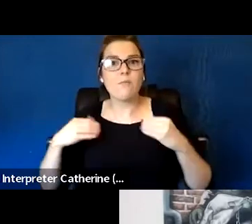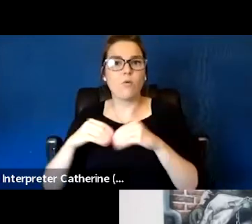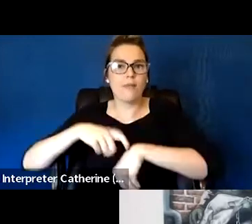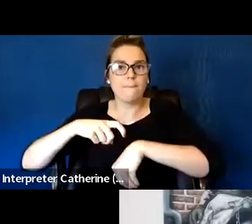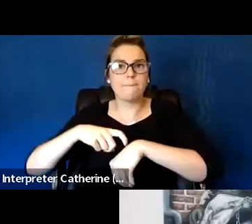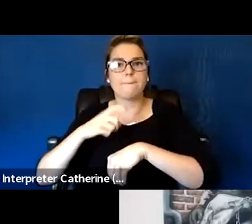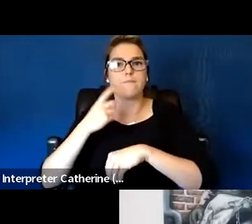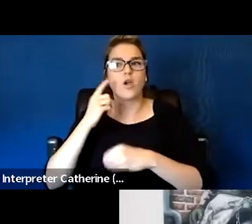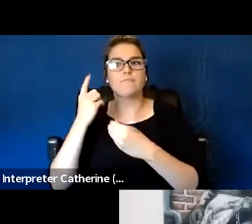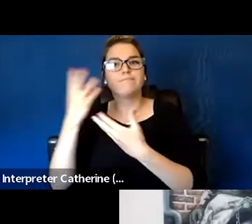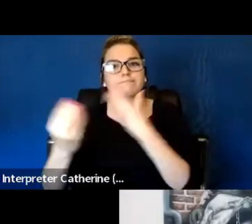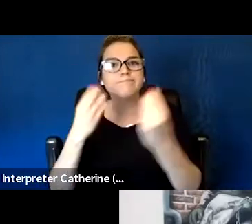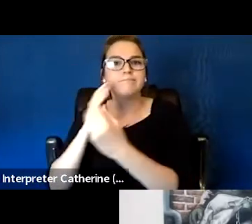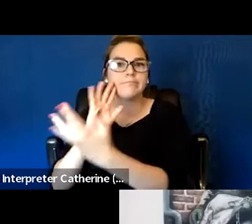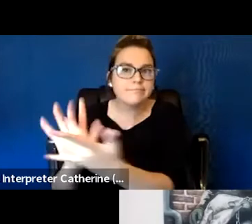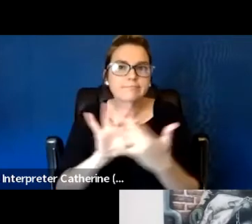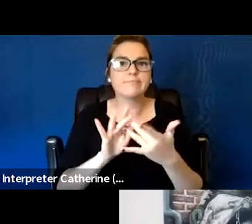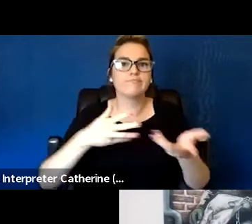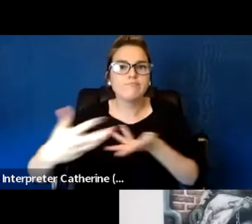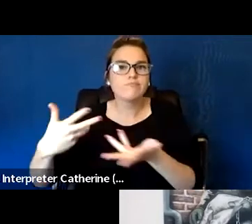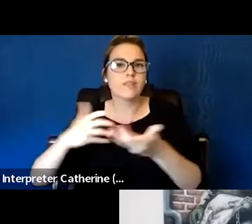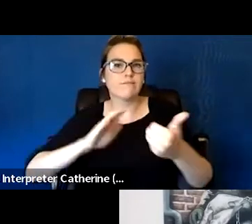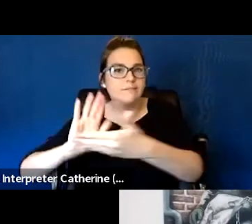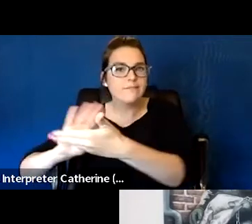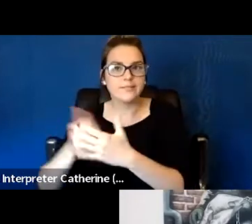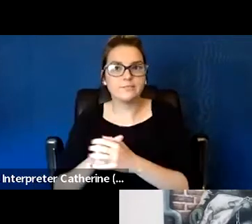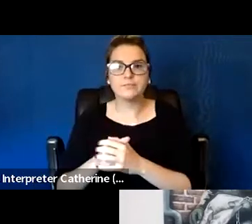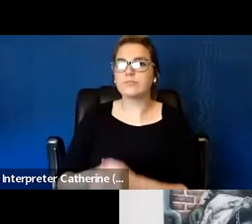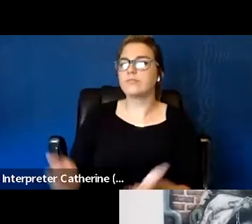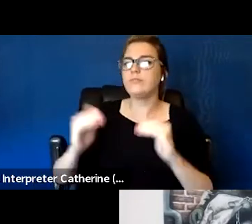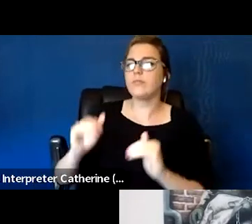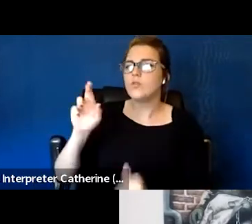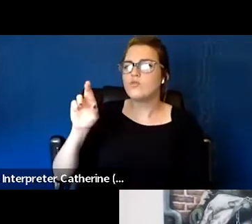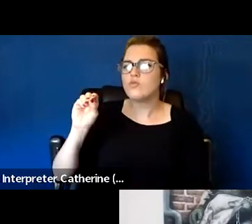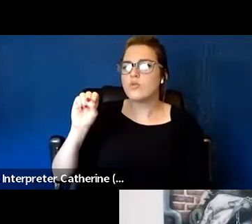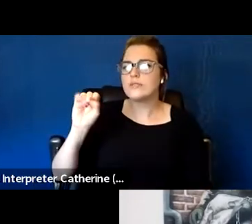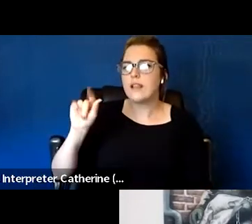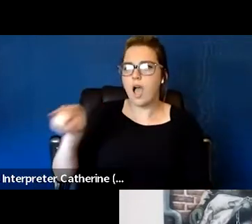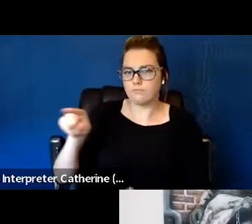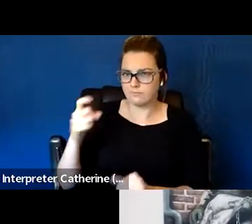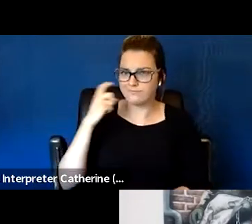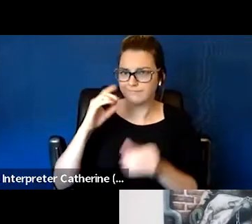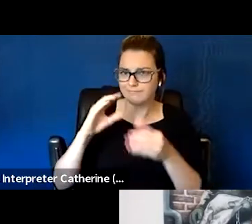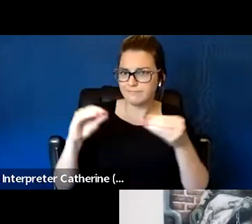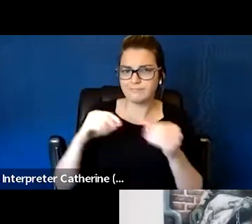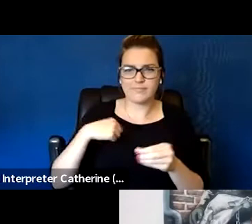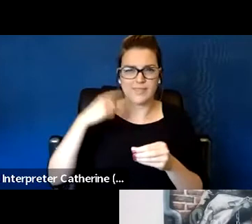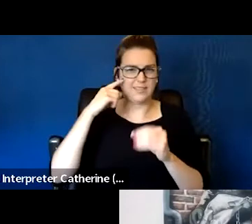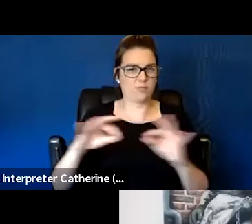The other thing that Rosita actually talked about that I think is important, and another model